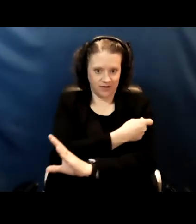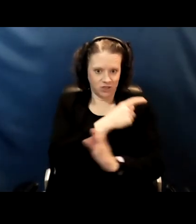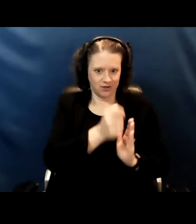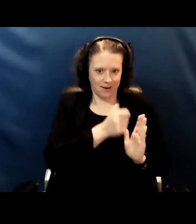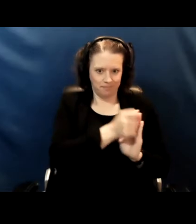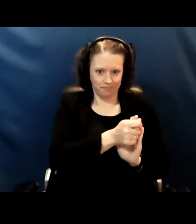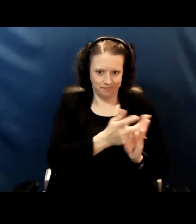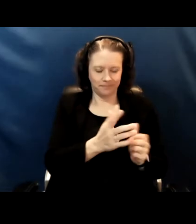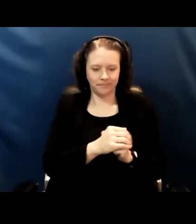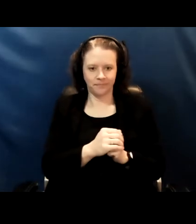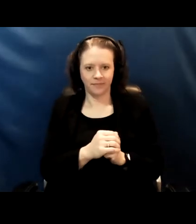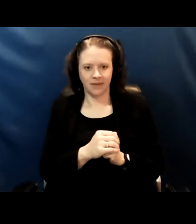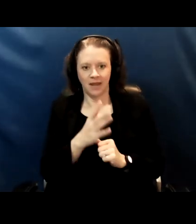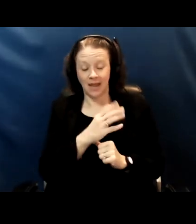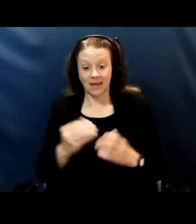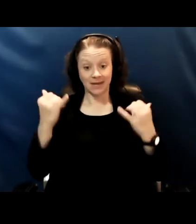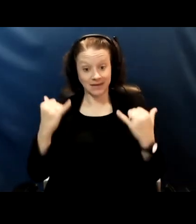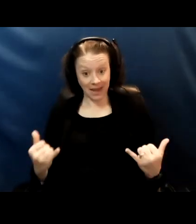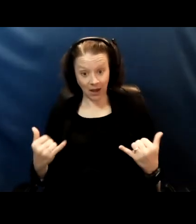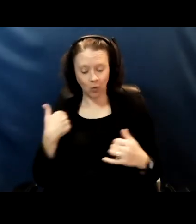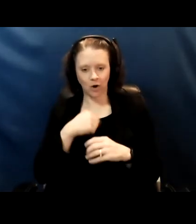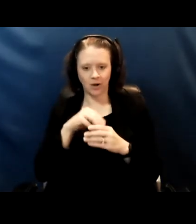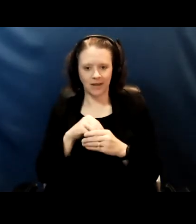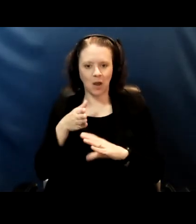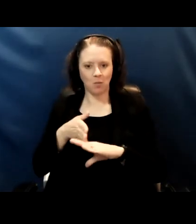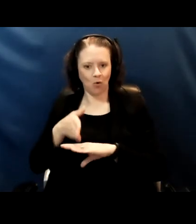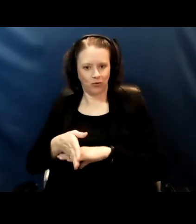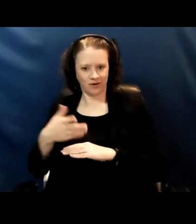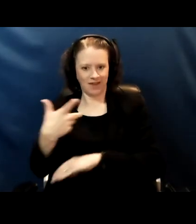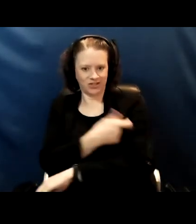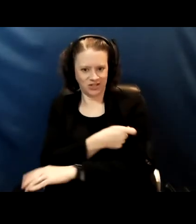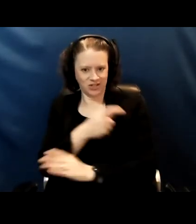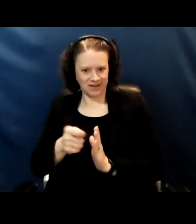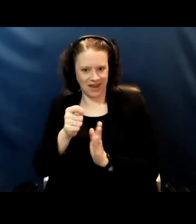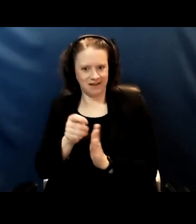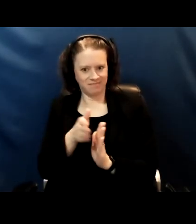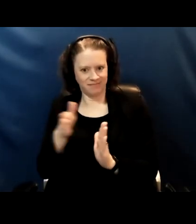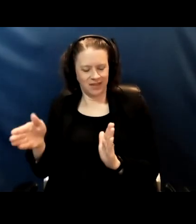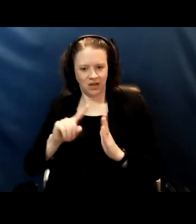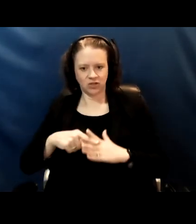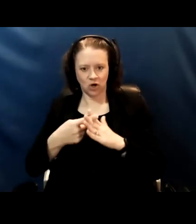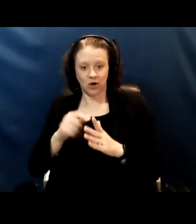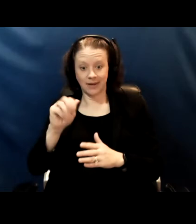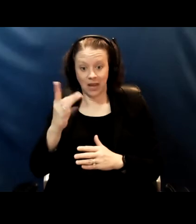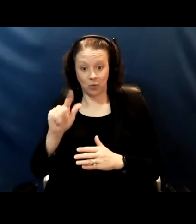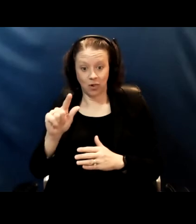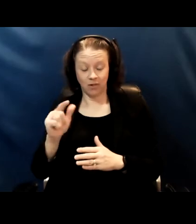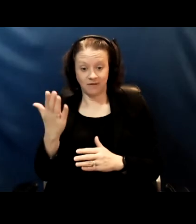And we're now in the post vaccination era where starting April 15th everybody will be eligible